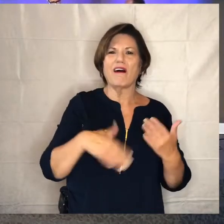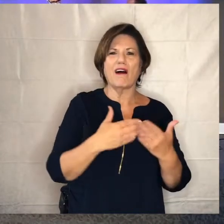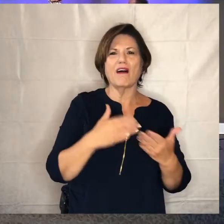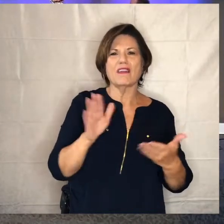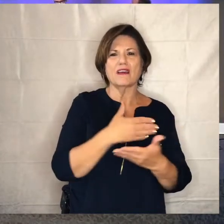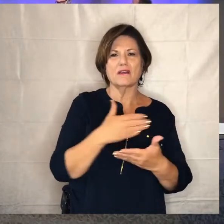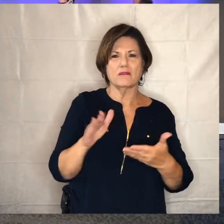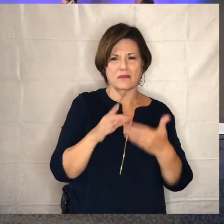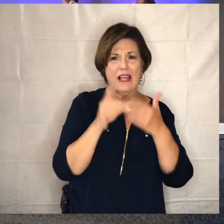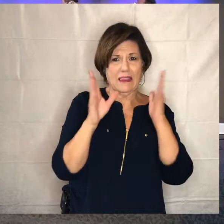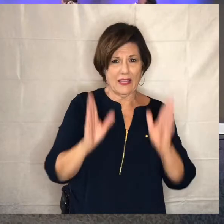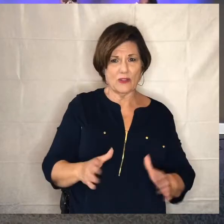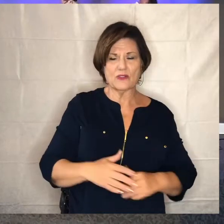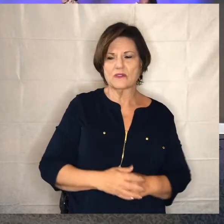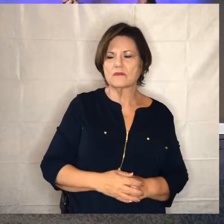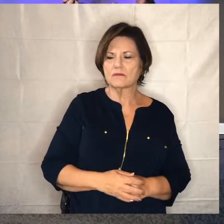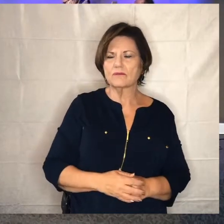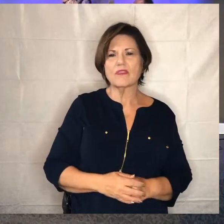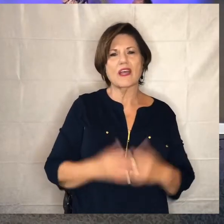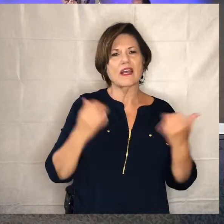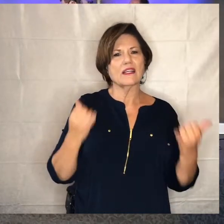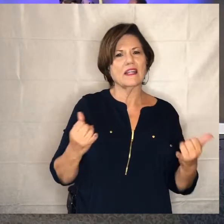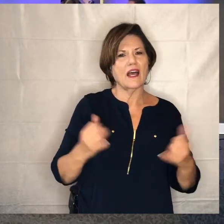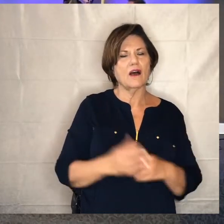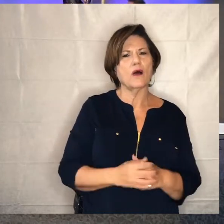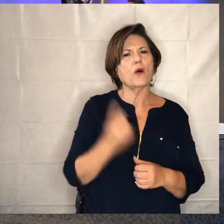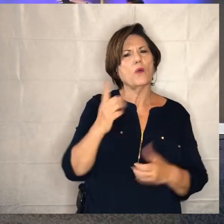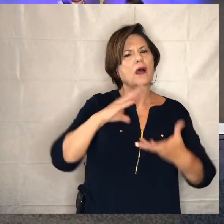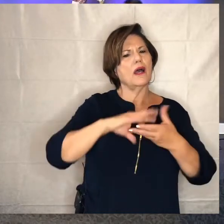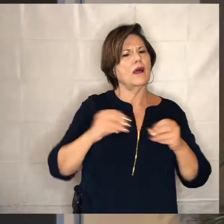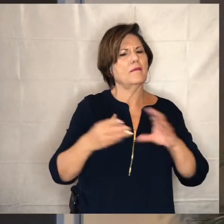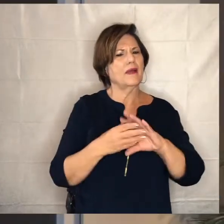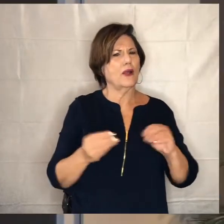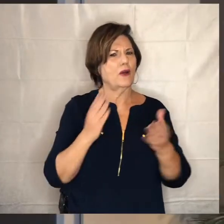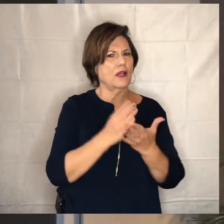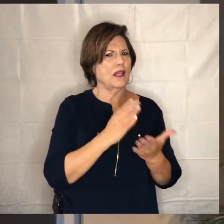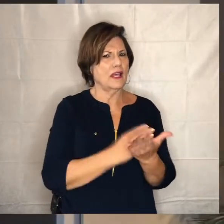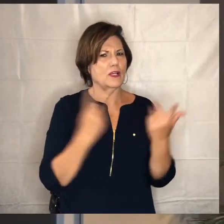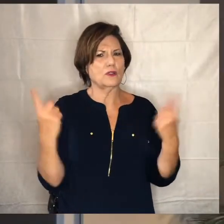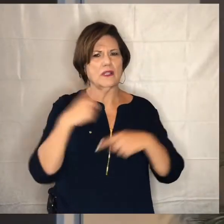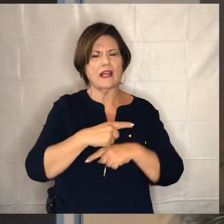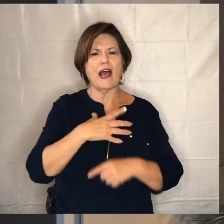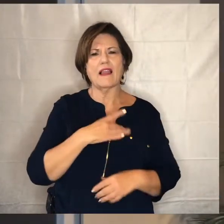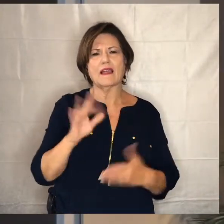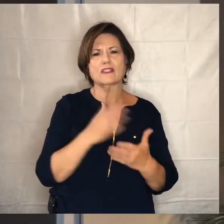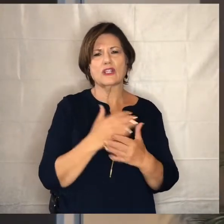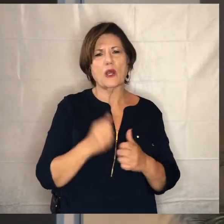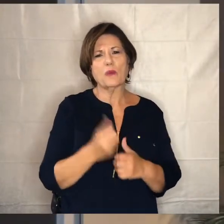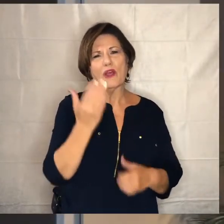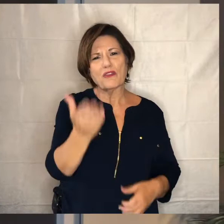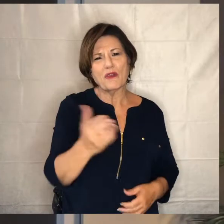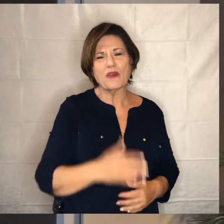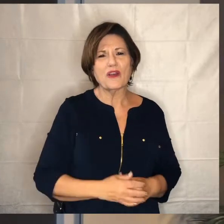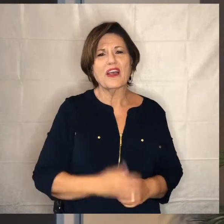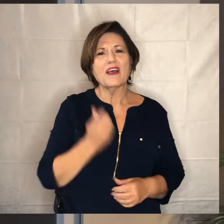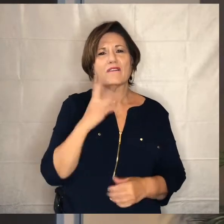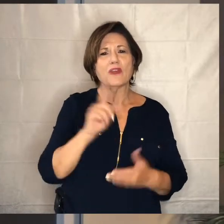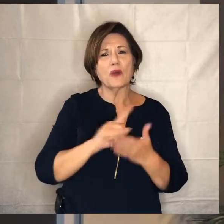um we're gonna get into uh one of the parables today but i wanted to share with you um that a couple of weeks ago